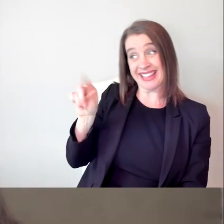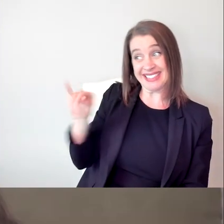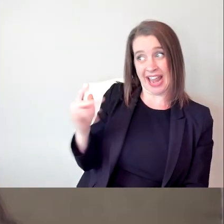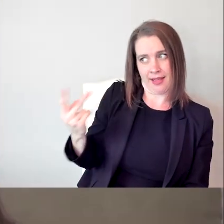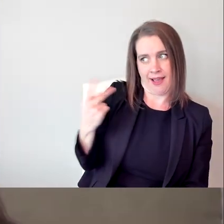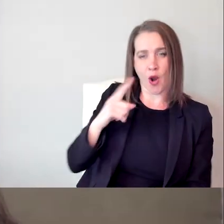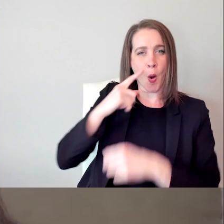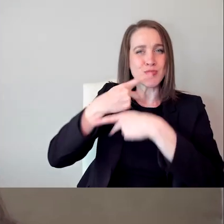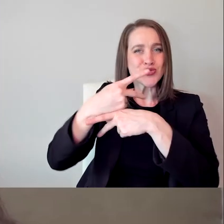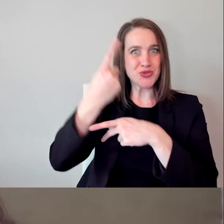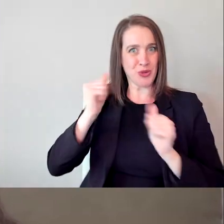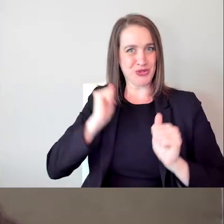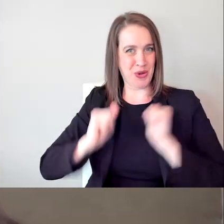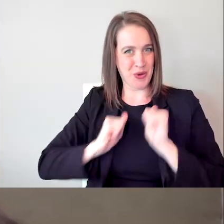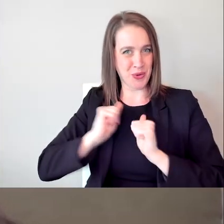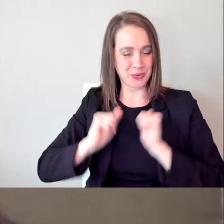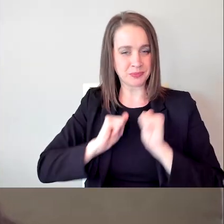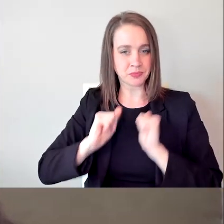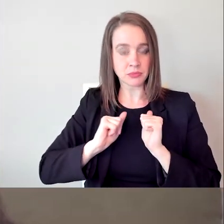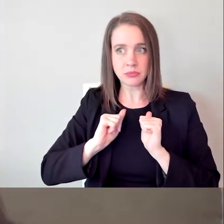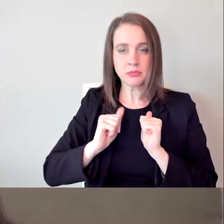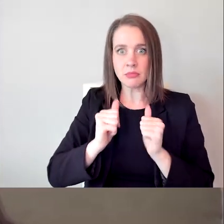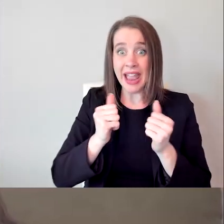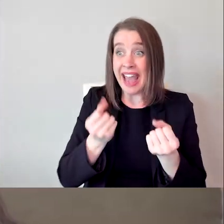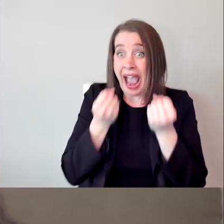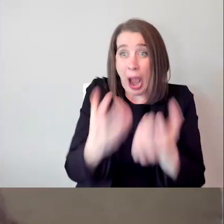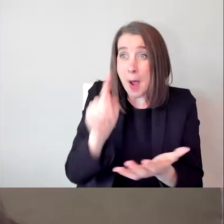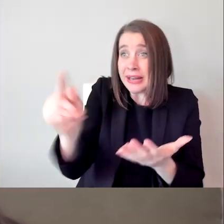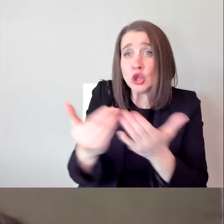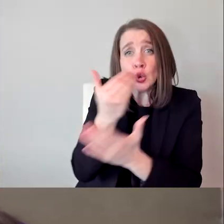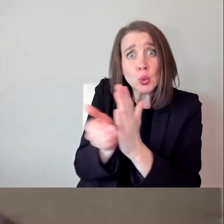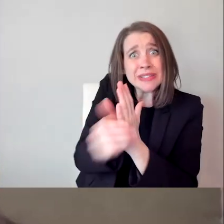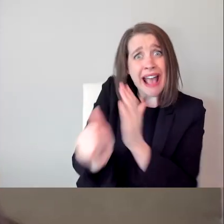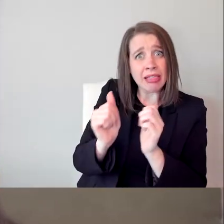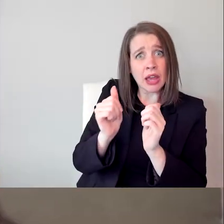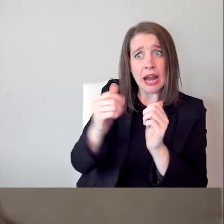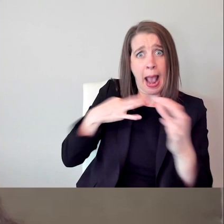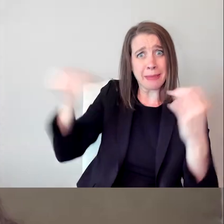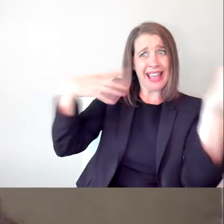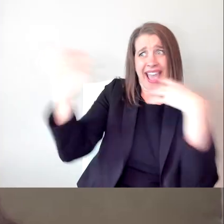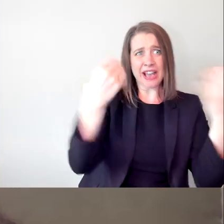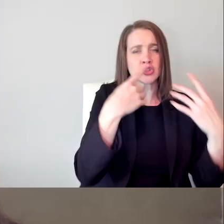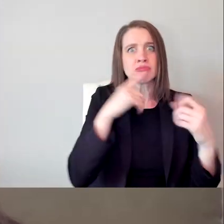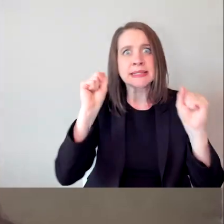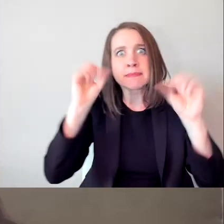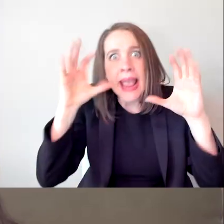And the number of new talent applications we got was astounding. And the amount of just pure talent